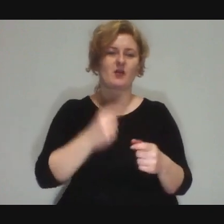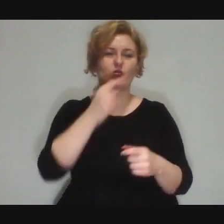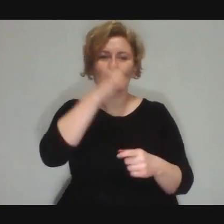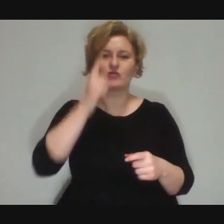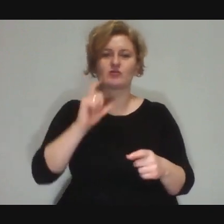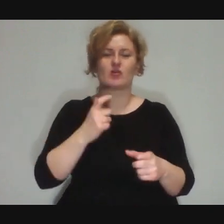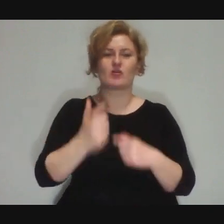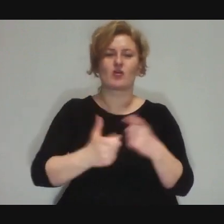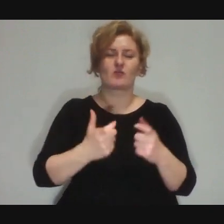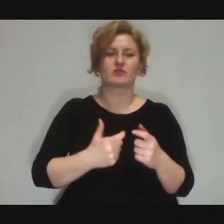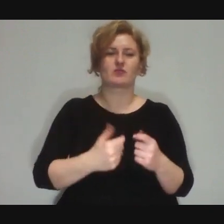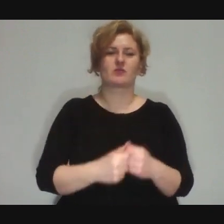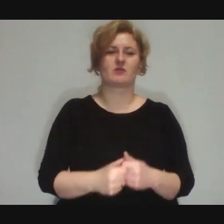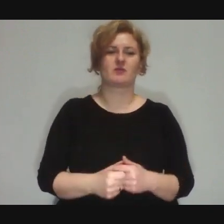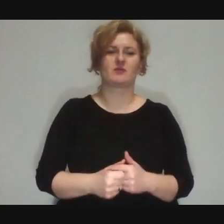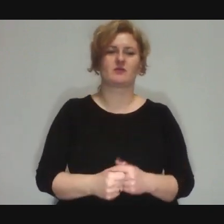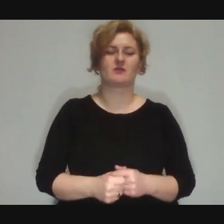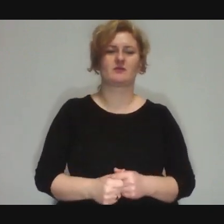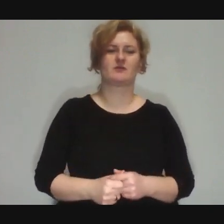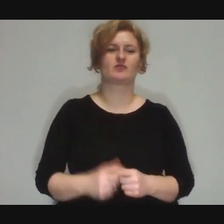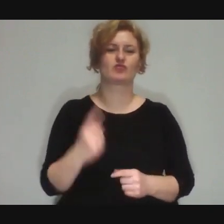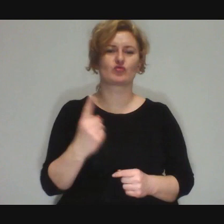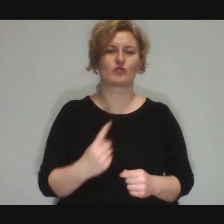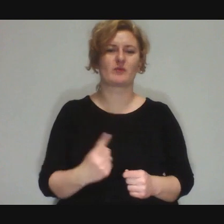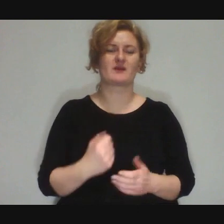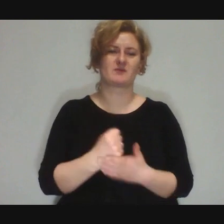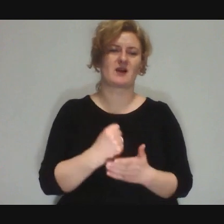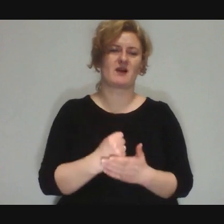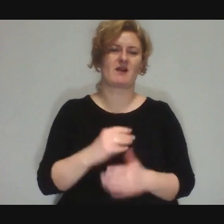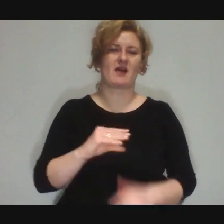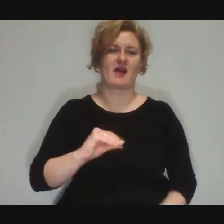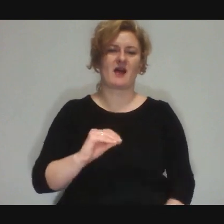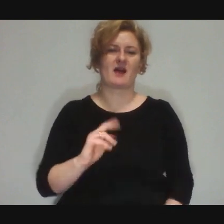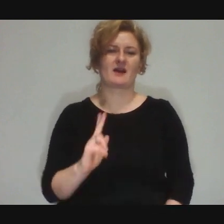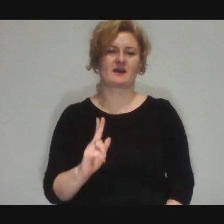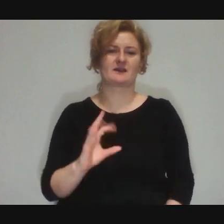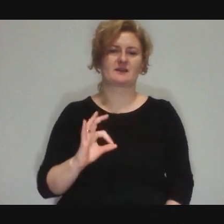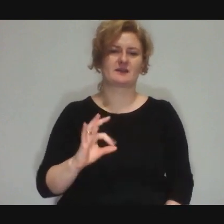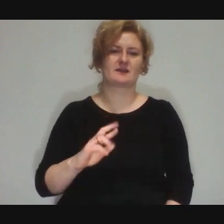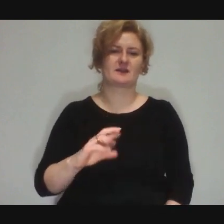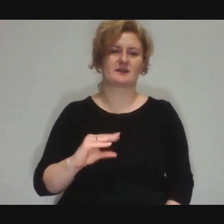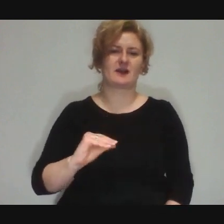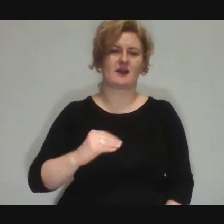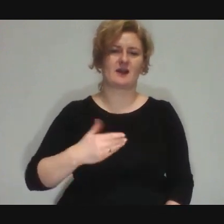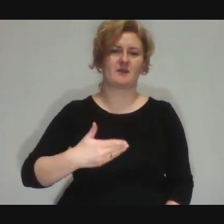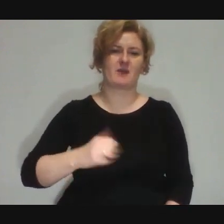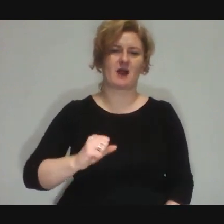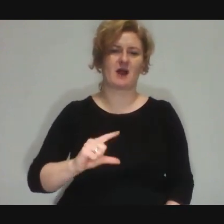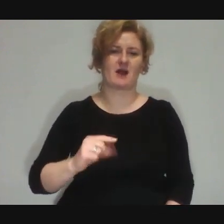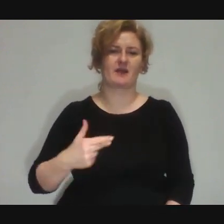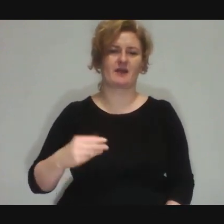those people who do super-extreme things with the reality around them transform it in some way,